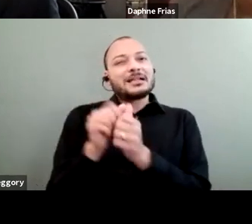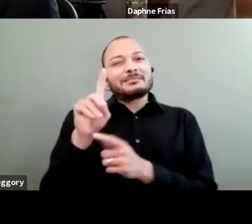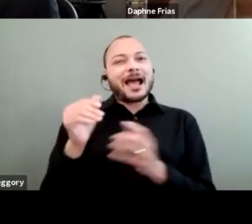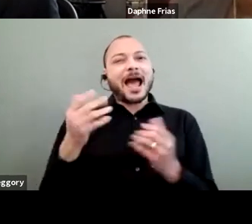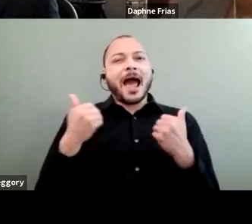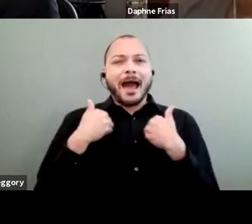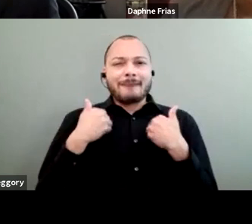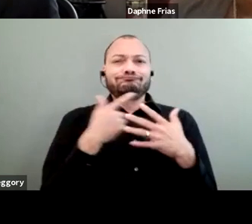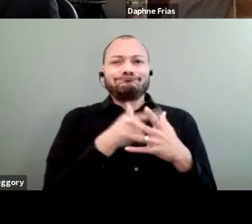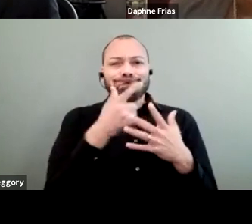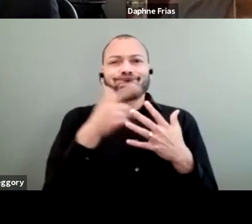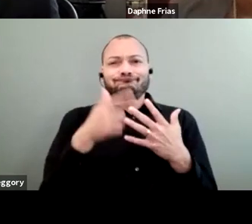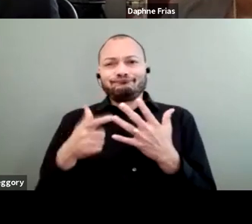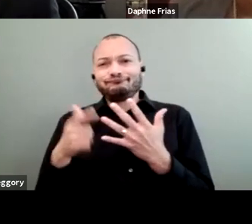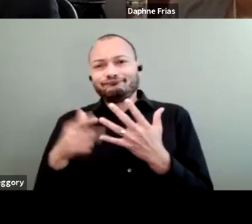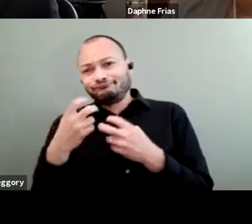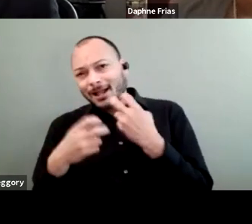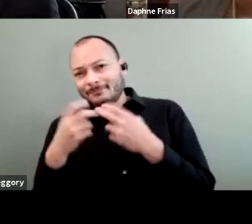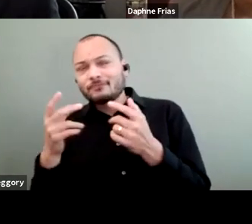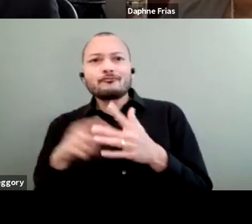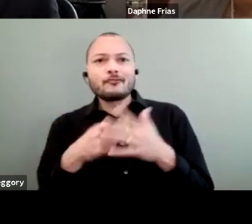starting with poverty, basic survival,